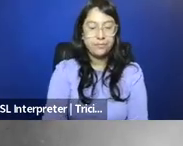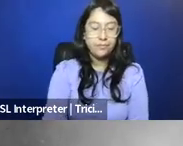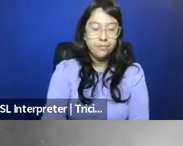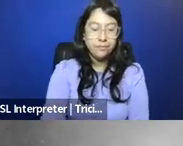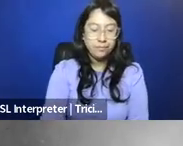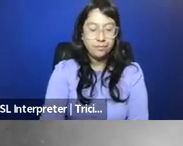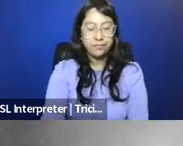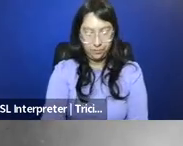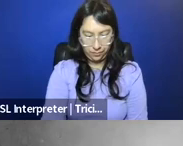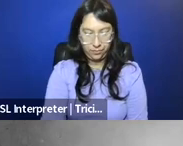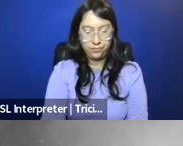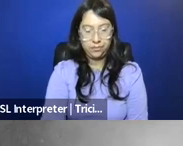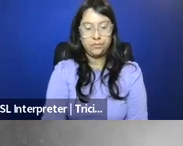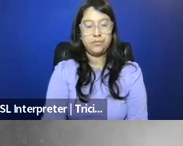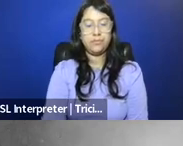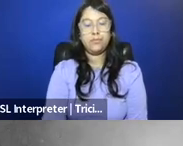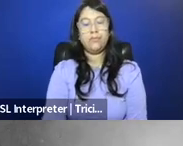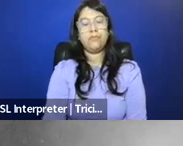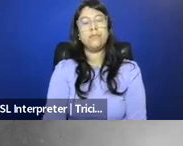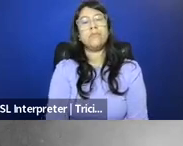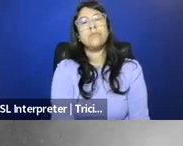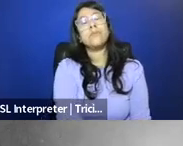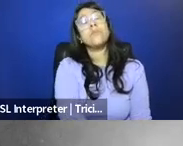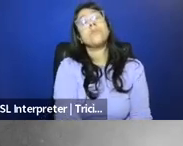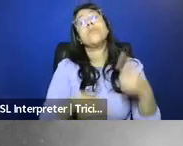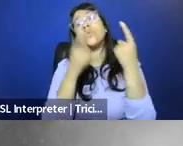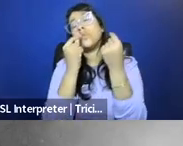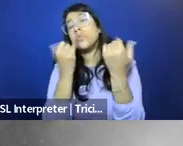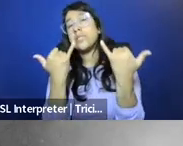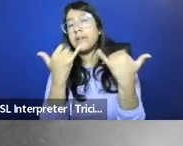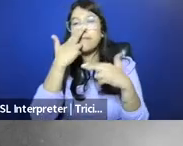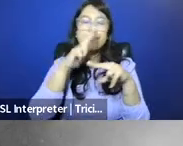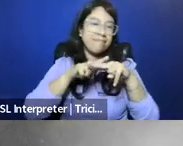So what we're gonna do today are fun activities, for the next couple of minutes